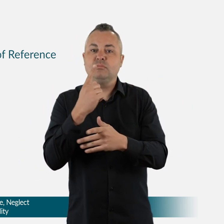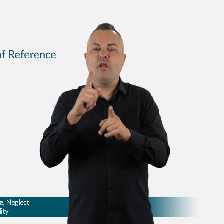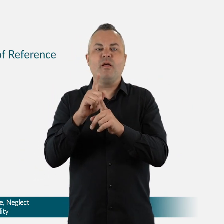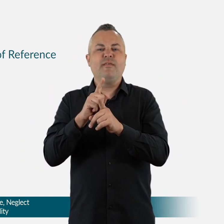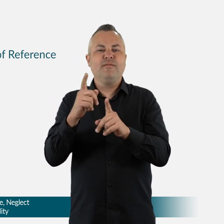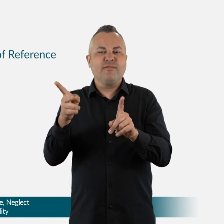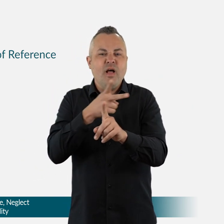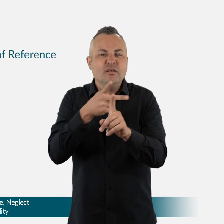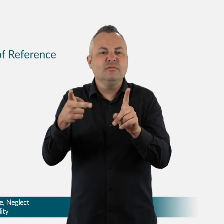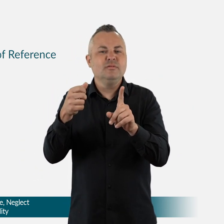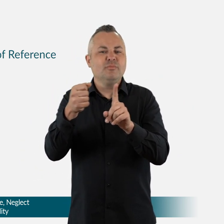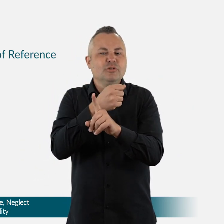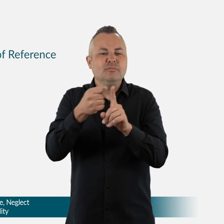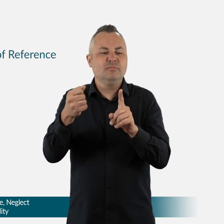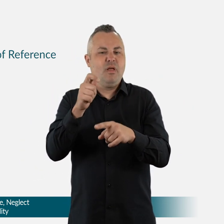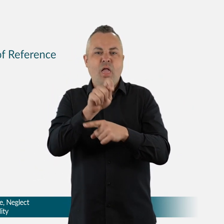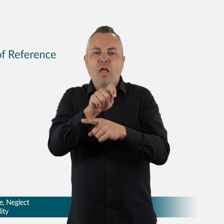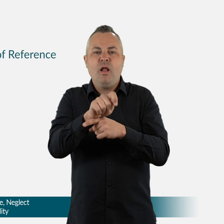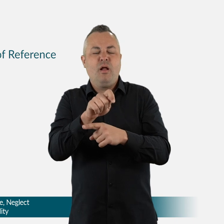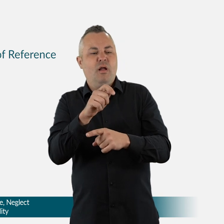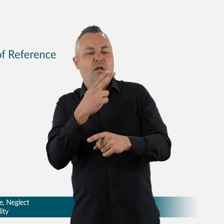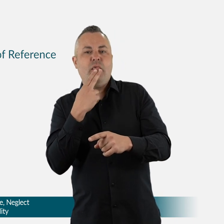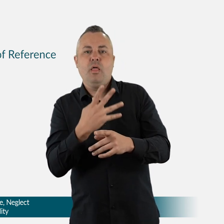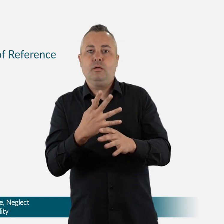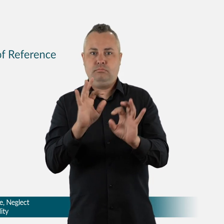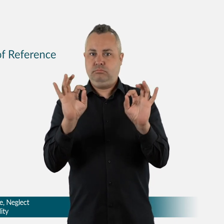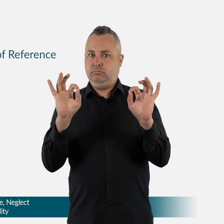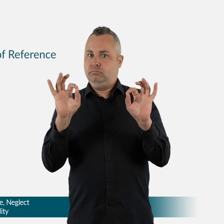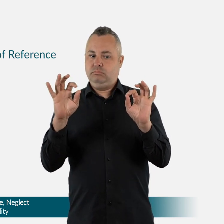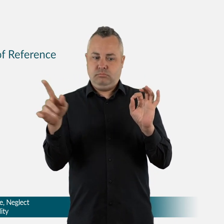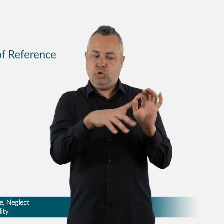The Government also consulted with disability peak bodies,